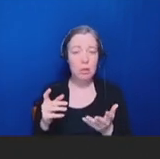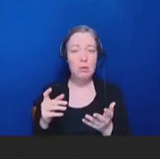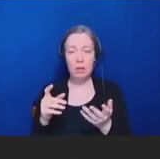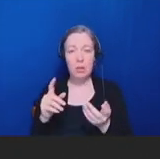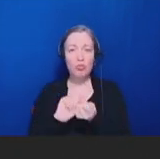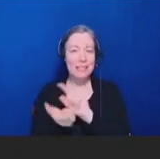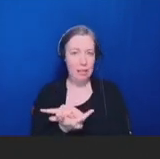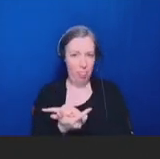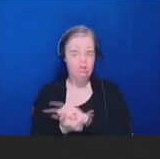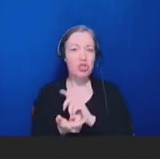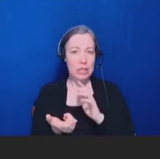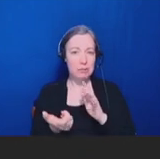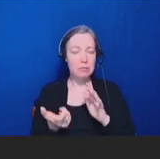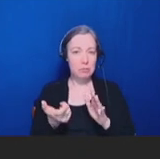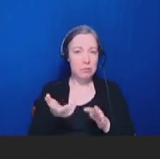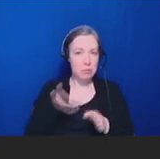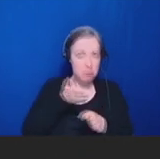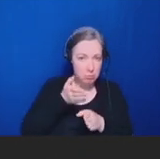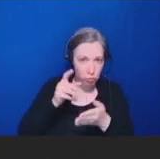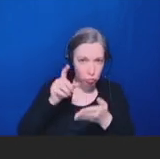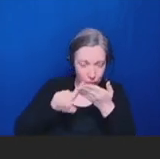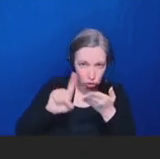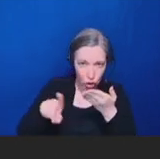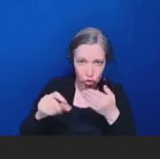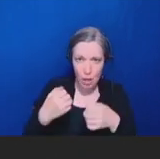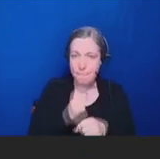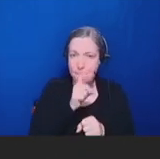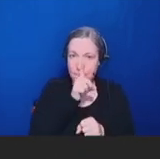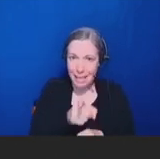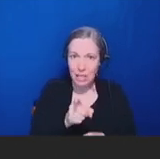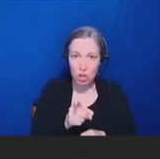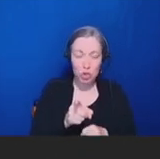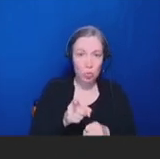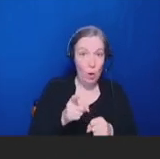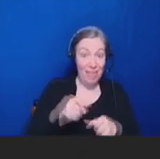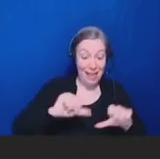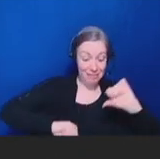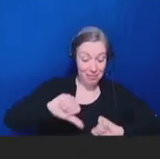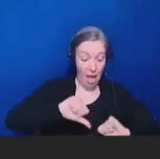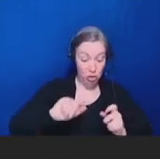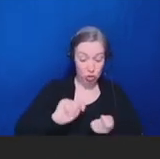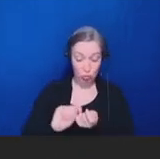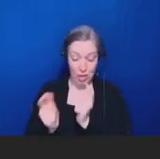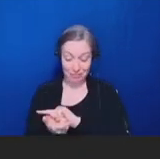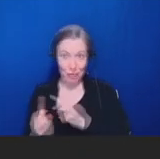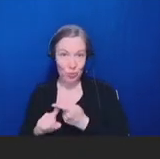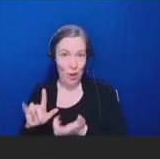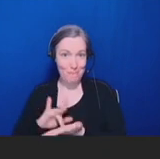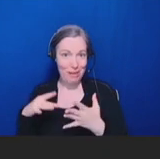science translate into medical care. Dr. Califf is a graduate of Duke University School of